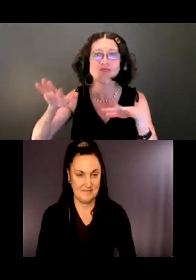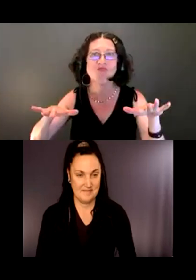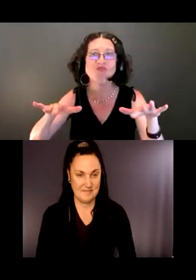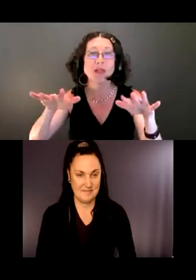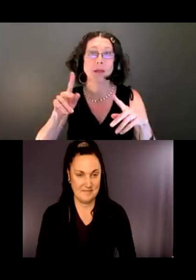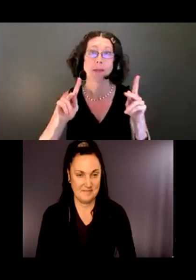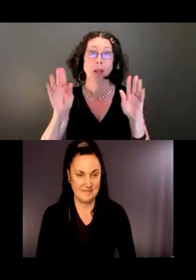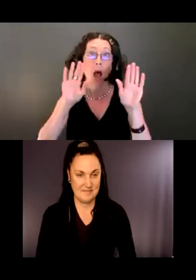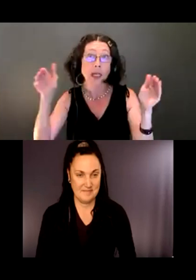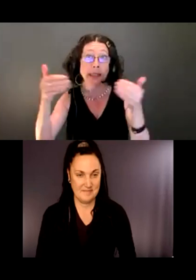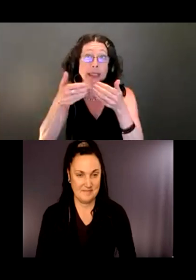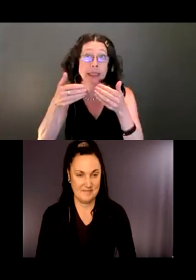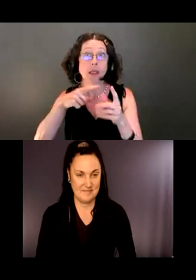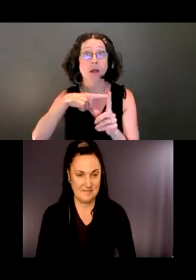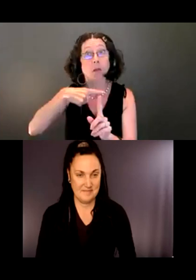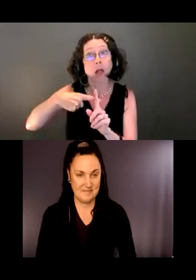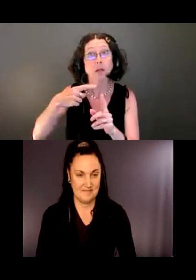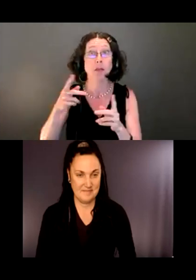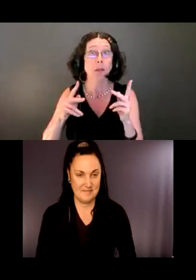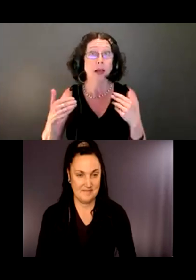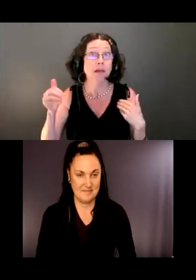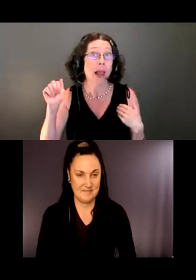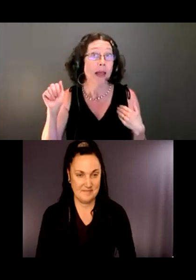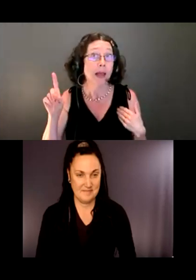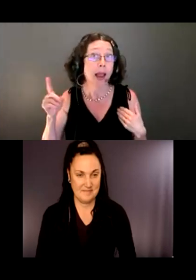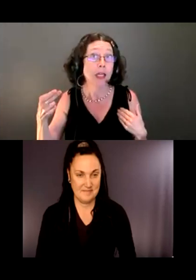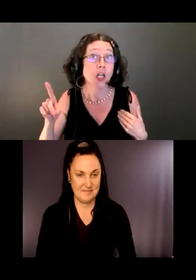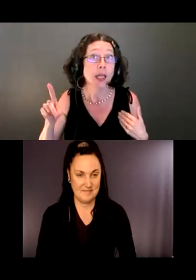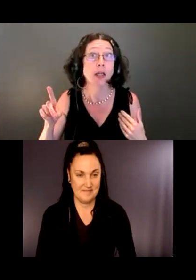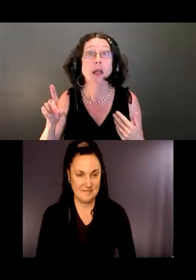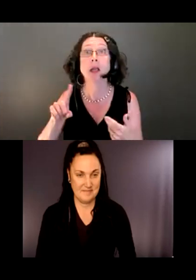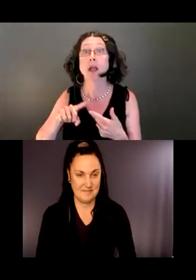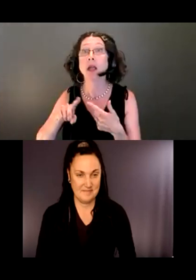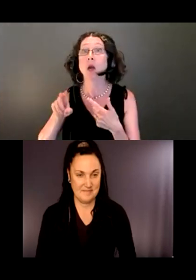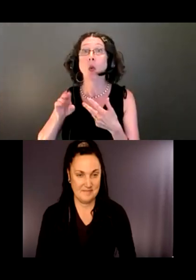It's not just people who need to rely on different senses, say